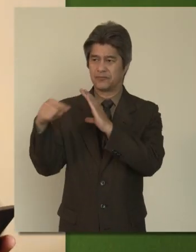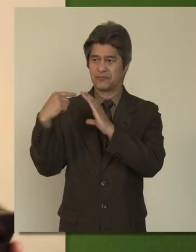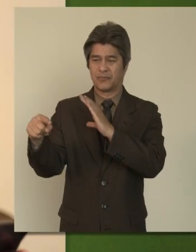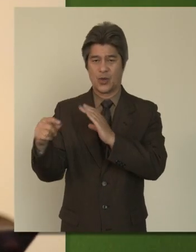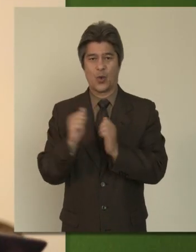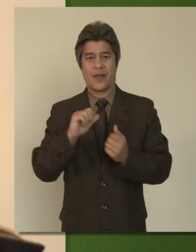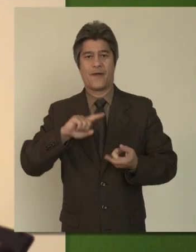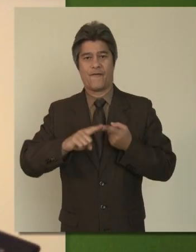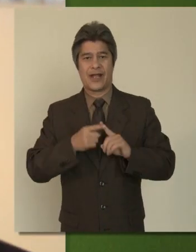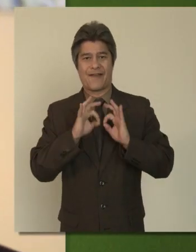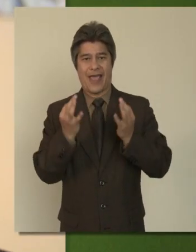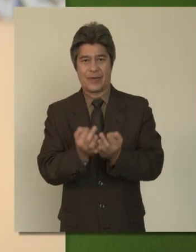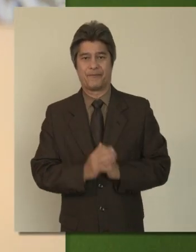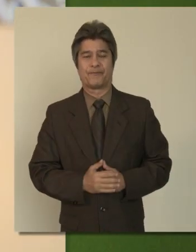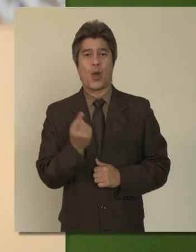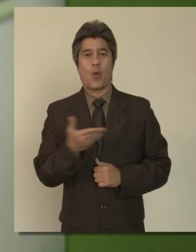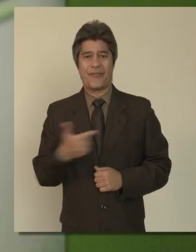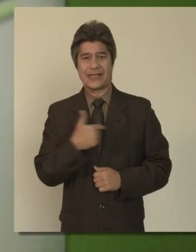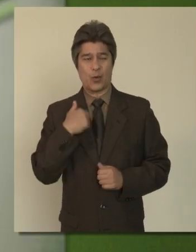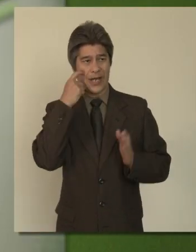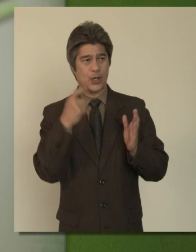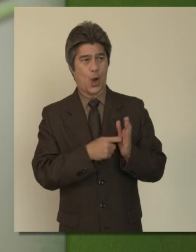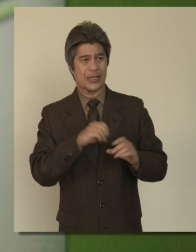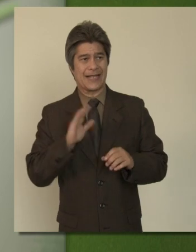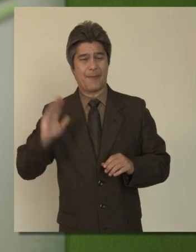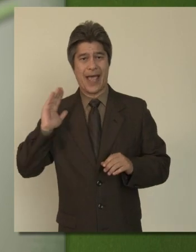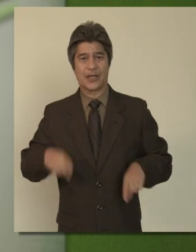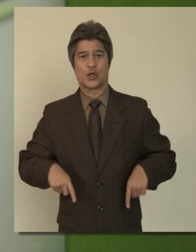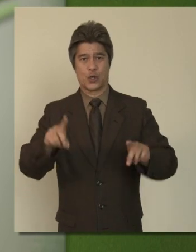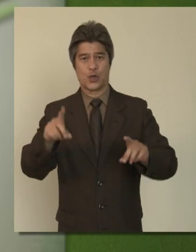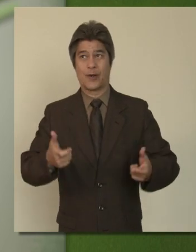One of the things that we’ve noticed in the past during major emergencies, both